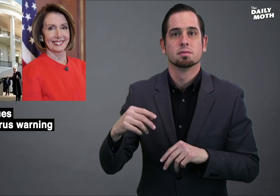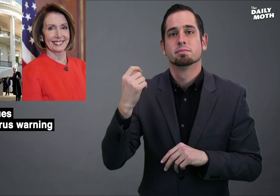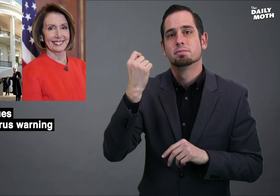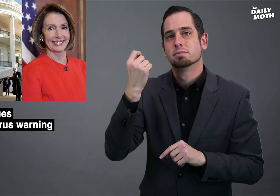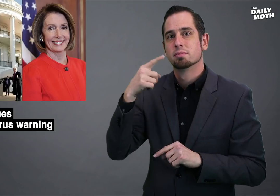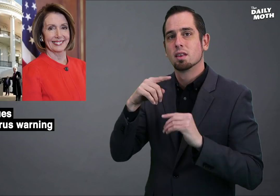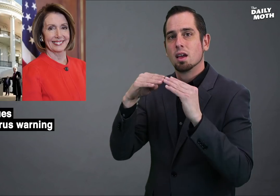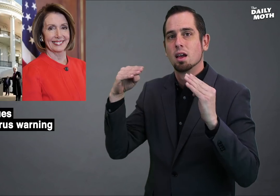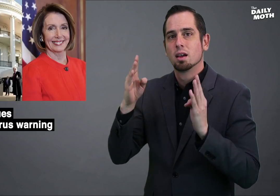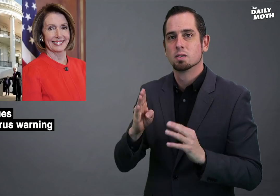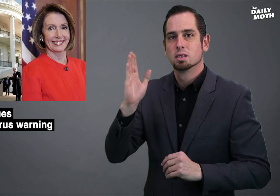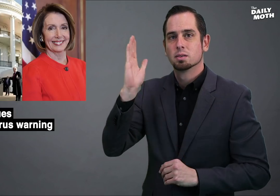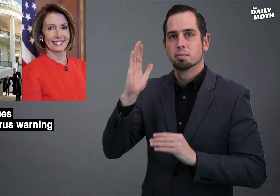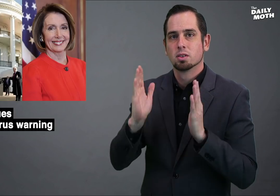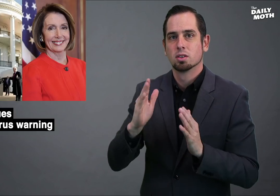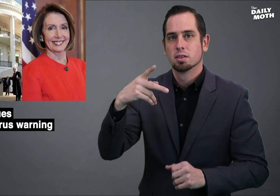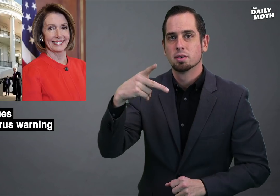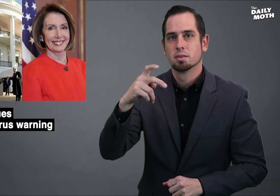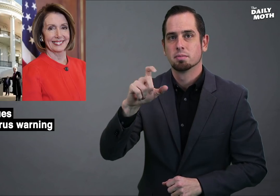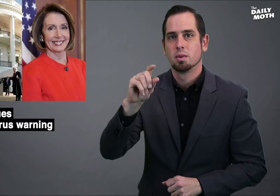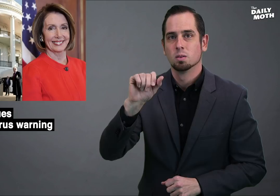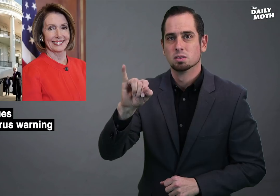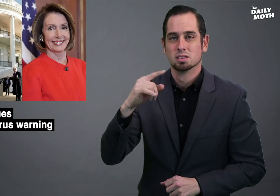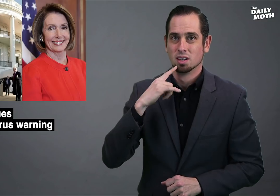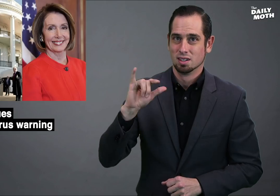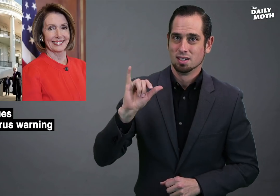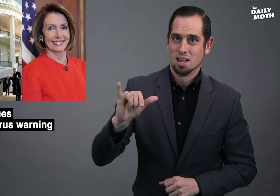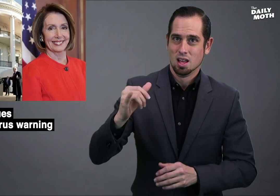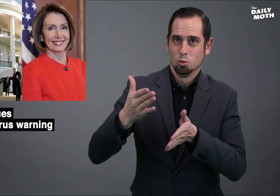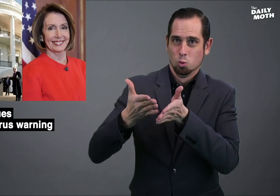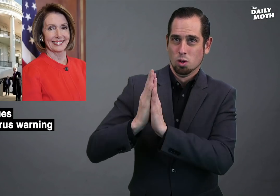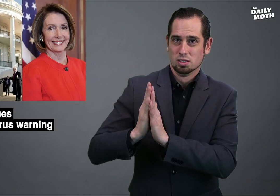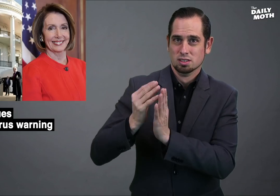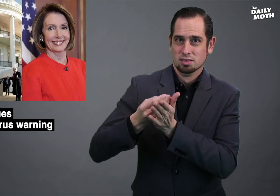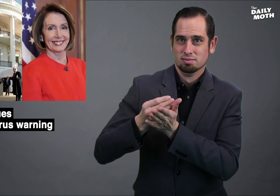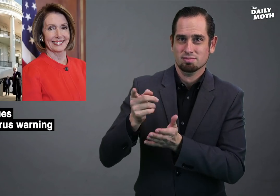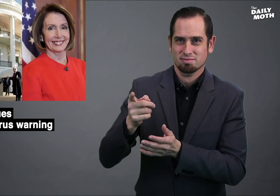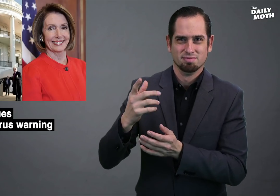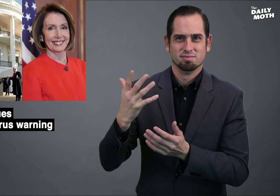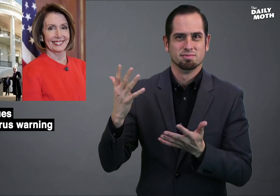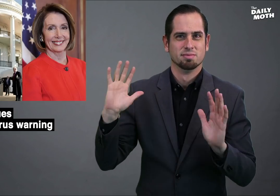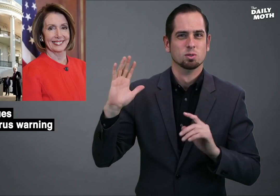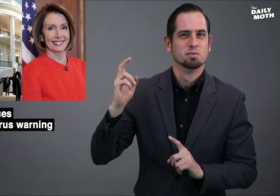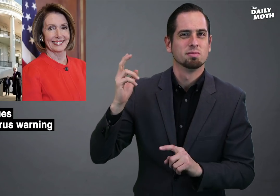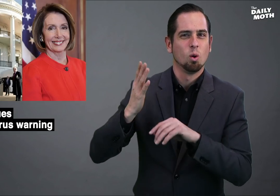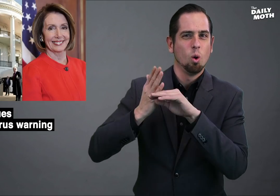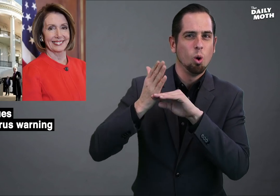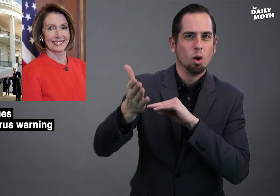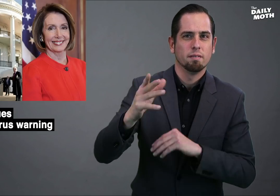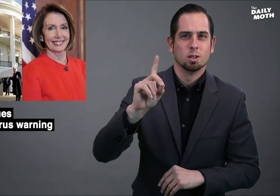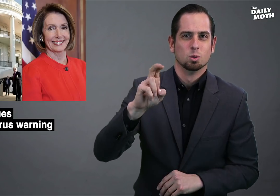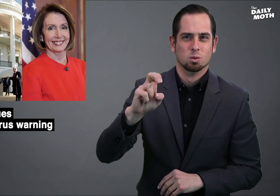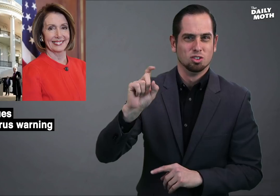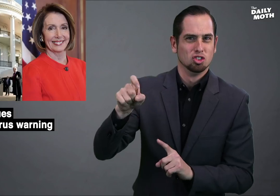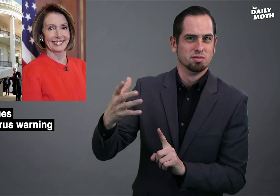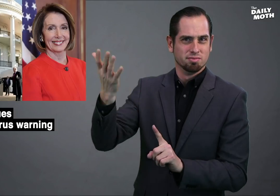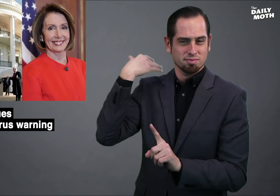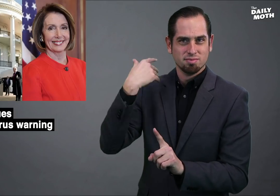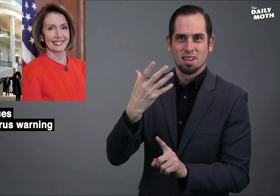House Speaker Pelosi (D) said the request was overdue and